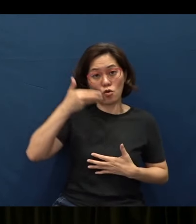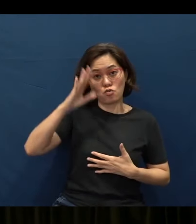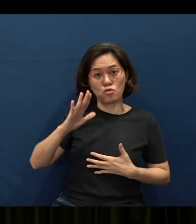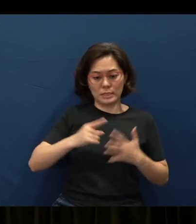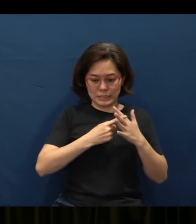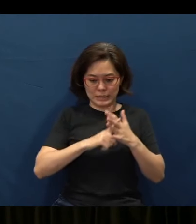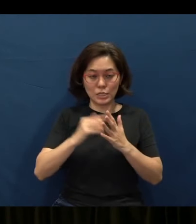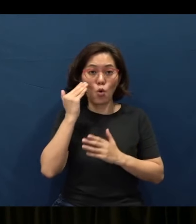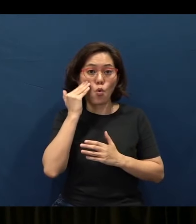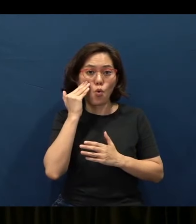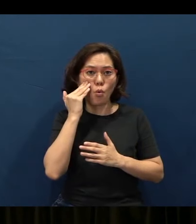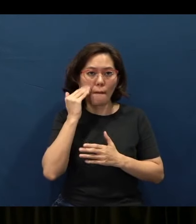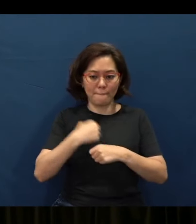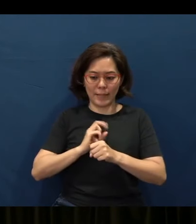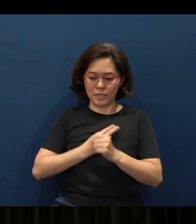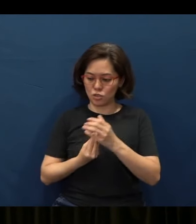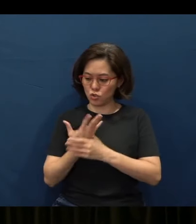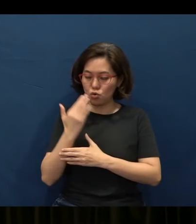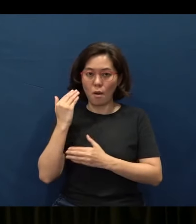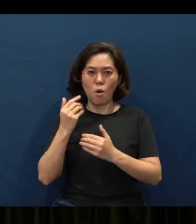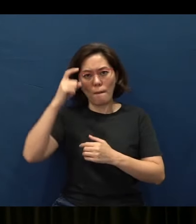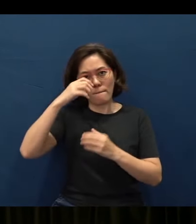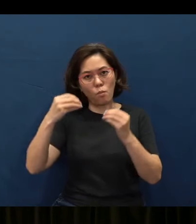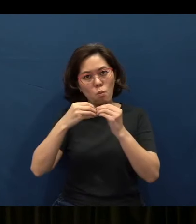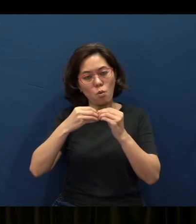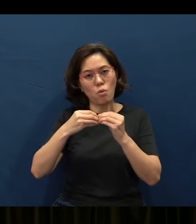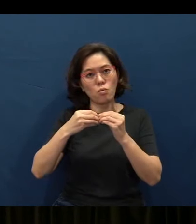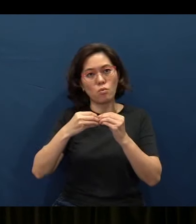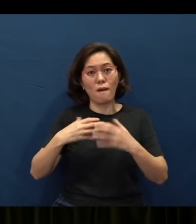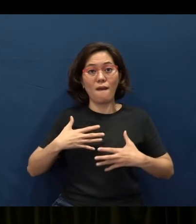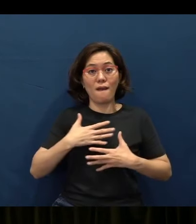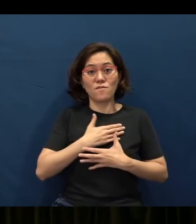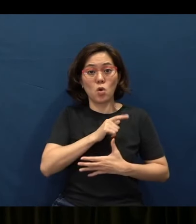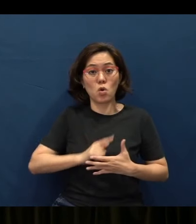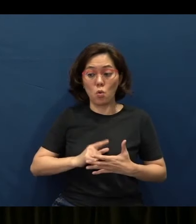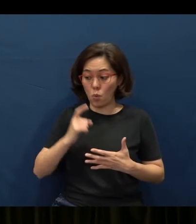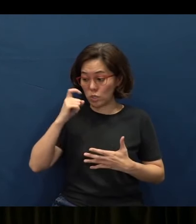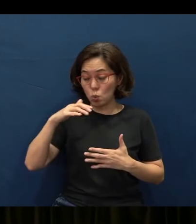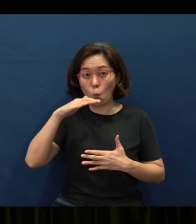It makes us grow wiser- Proverbs 9:10 - “The fear of the Lord is (the beginning of) wisdom.”